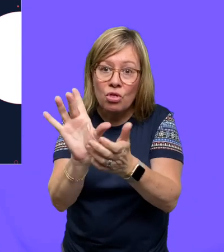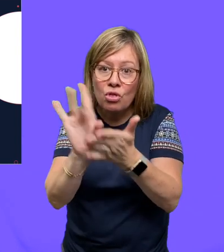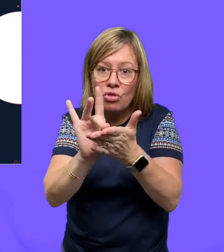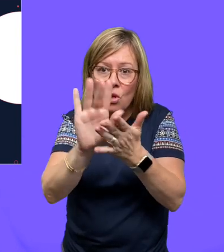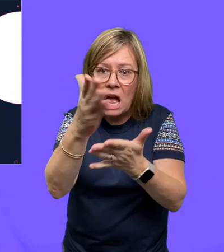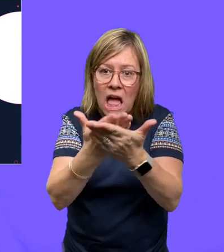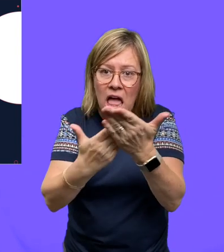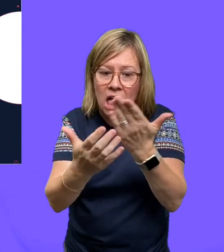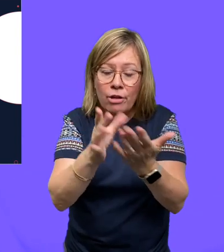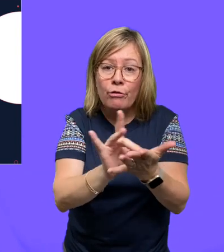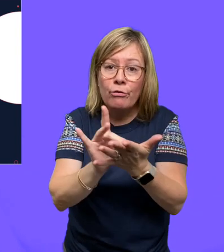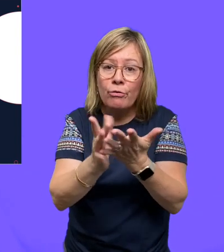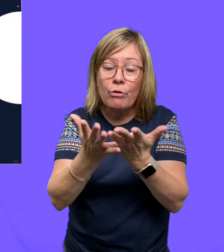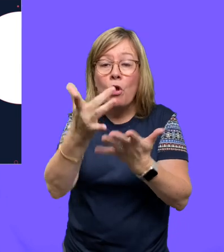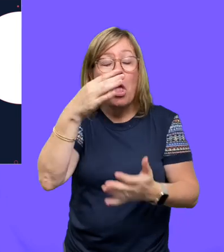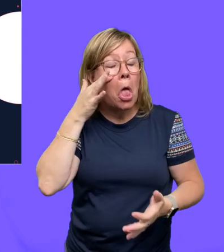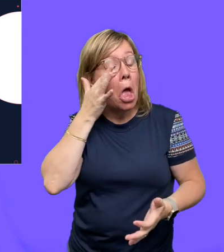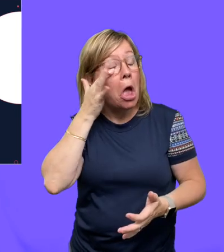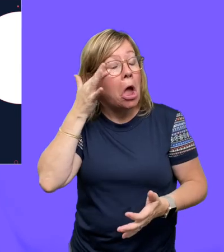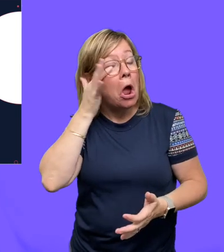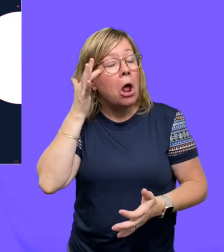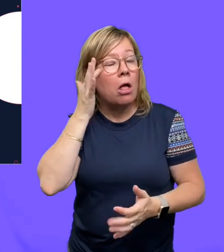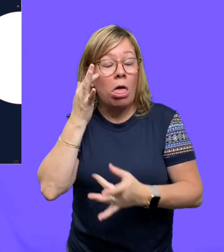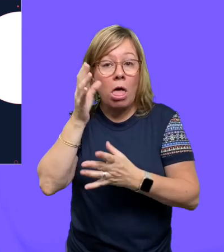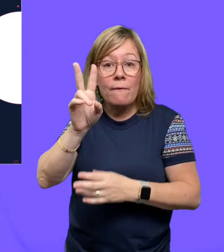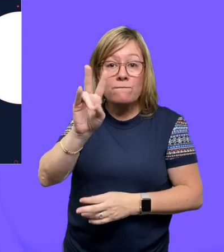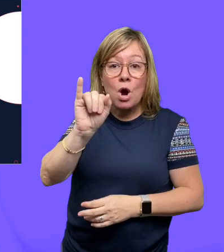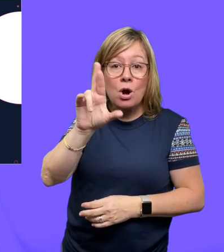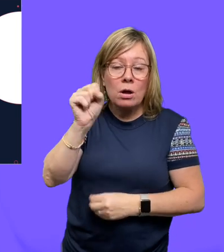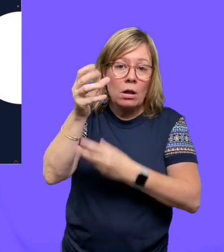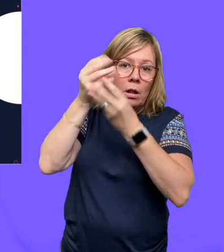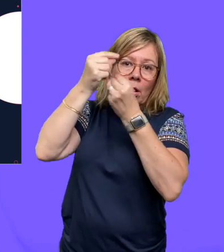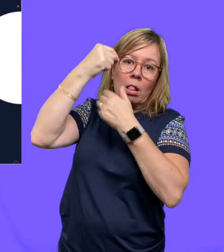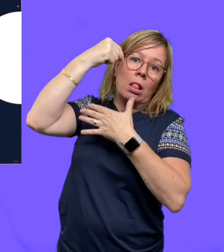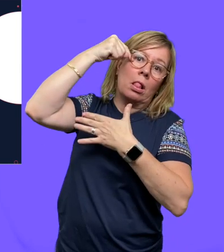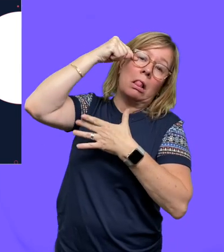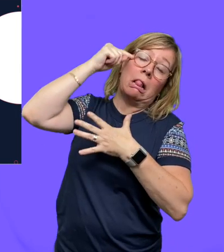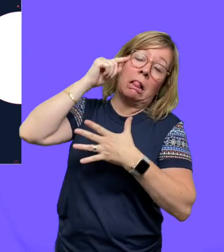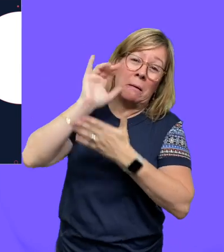viruses on that phone and you touch it, you may then rub your eye and then that